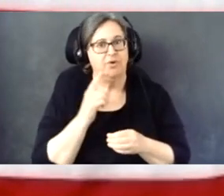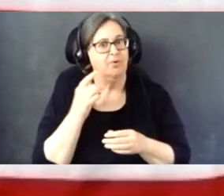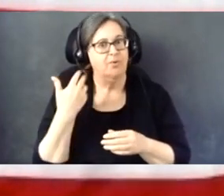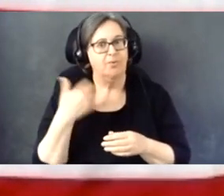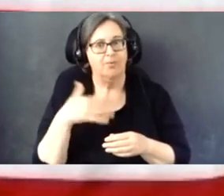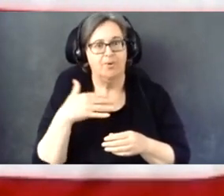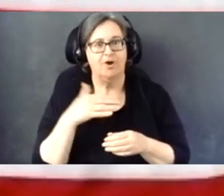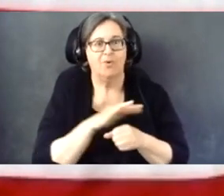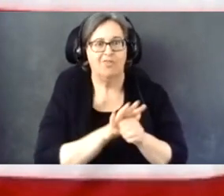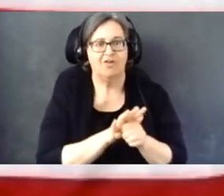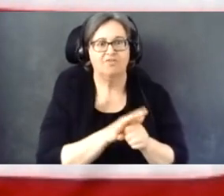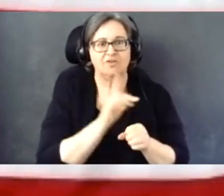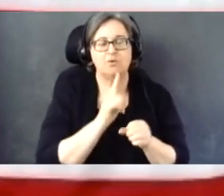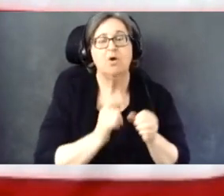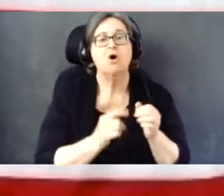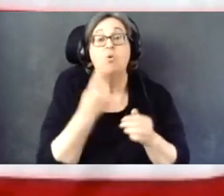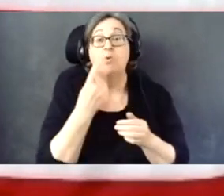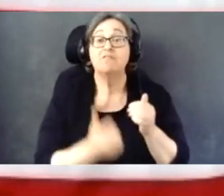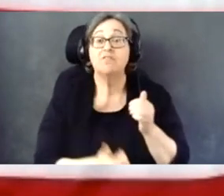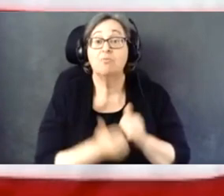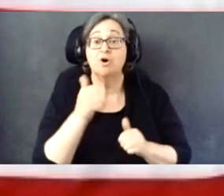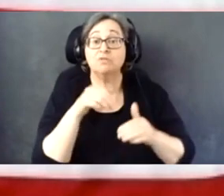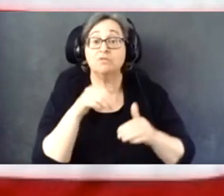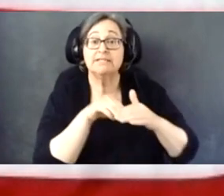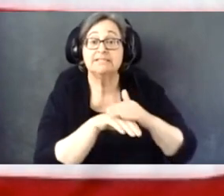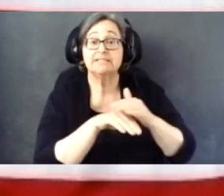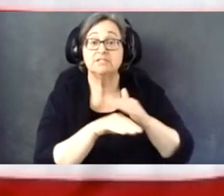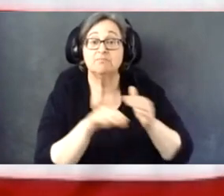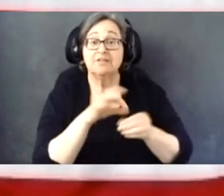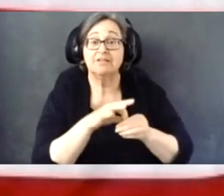make it one of the most accessible elections to date.